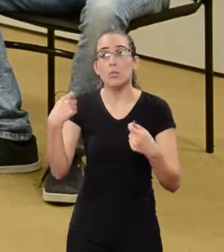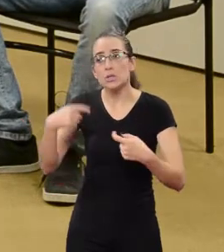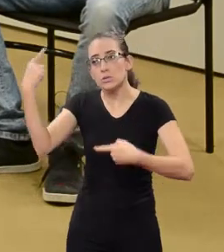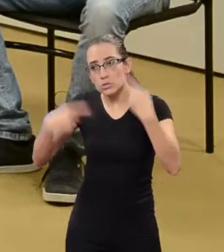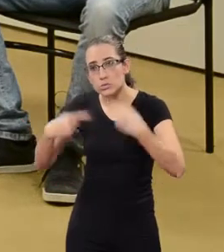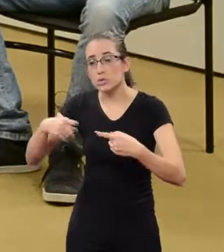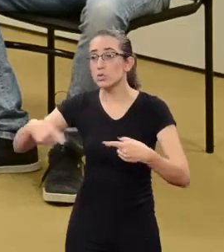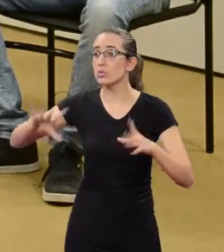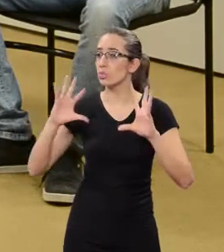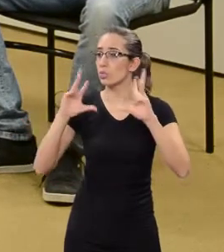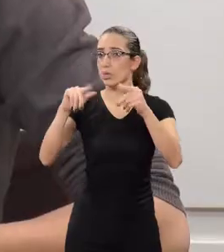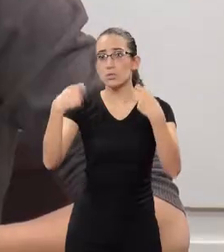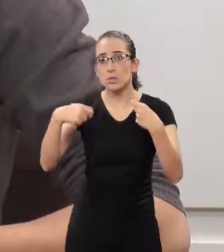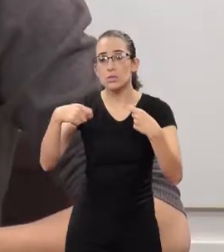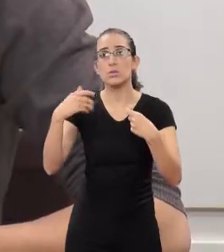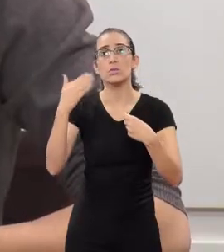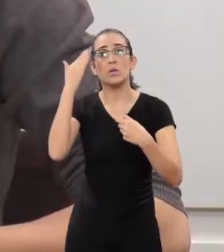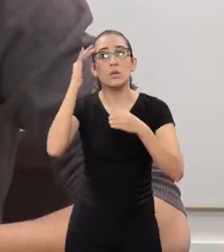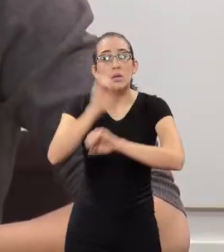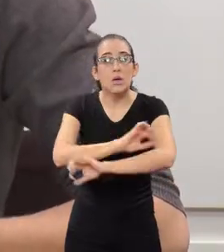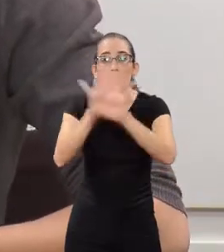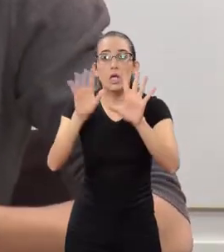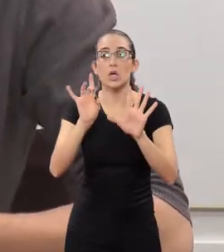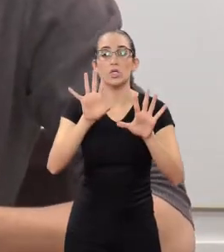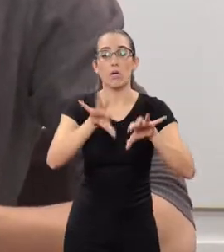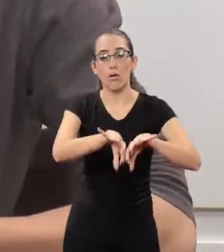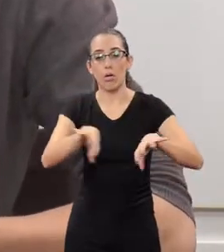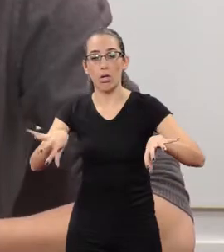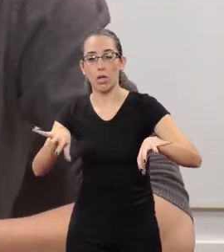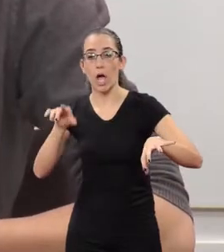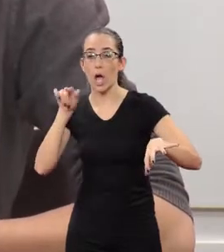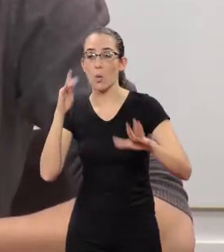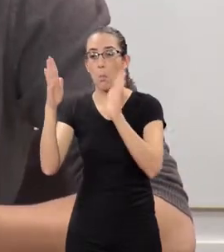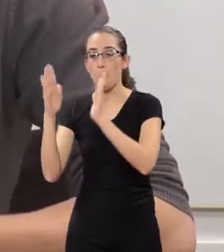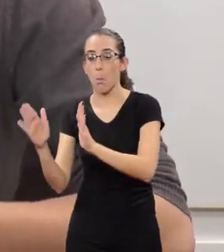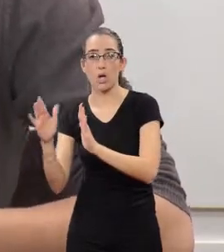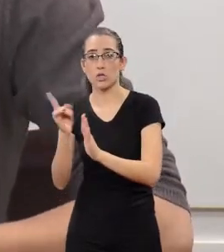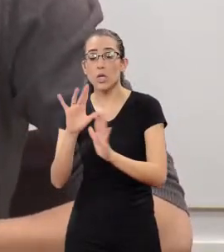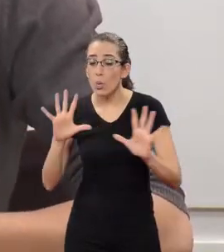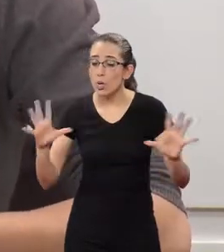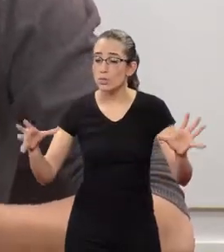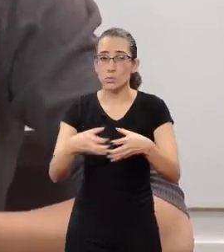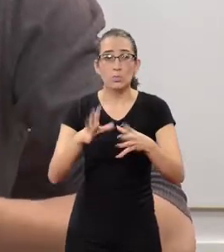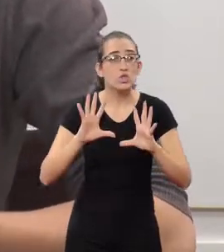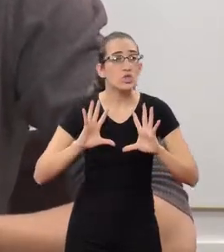People need to understand that Human Rights are not apart from society. They are something that